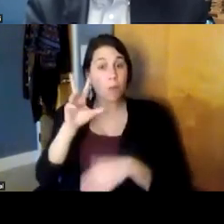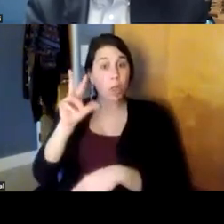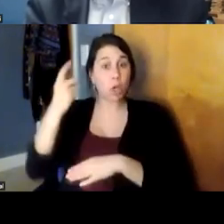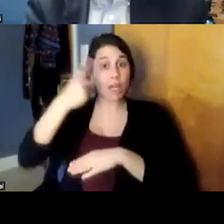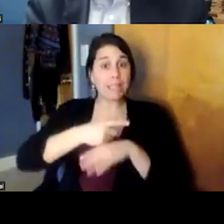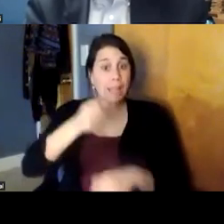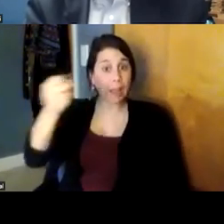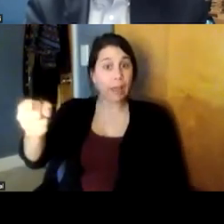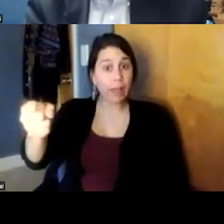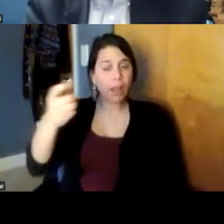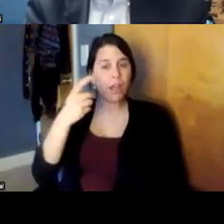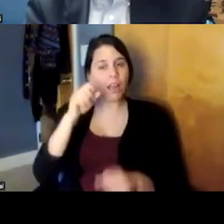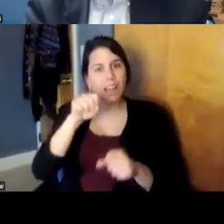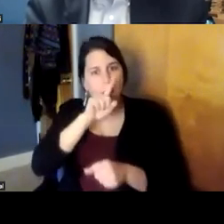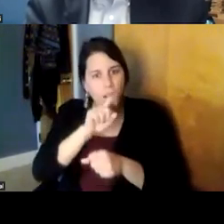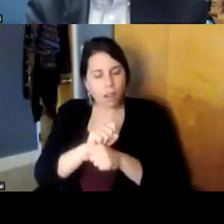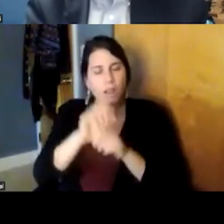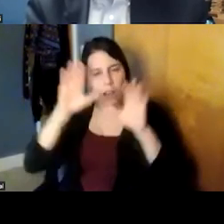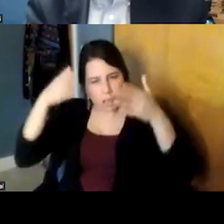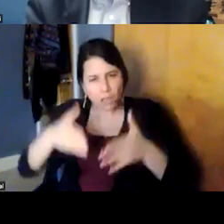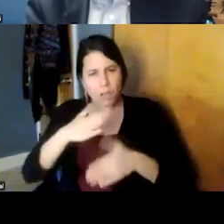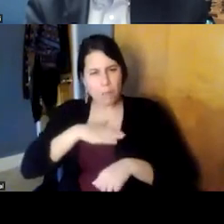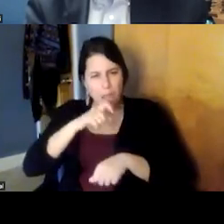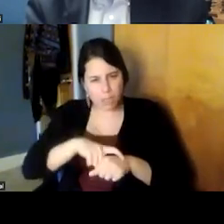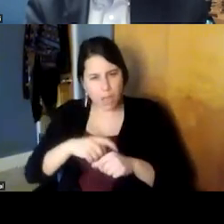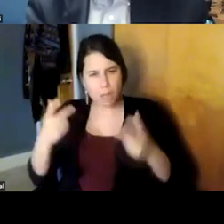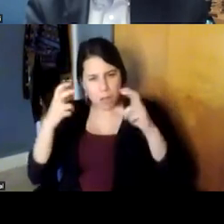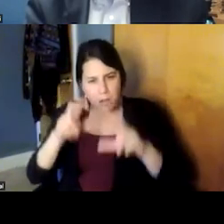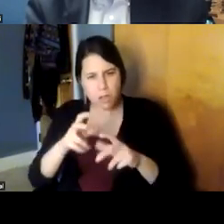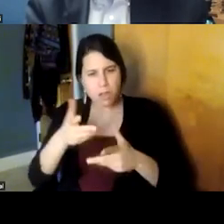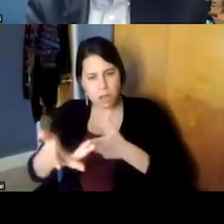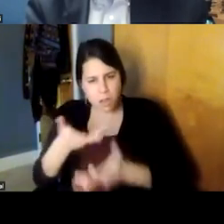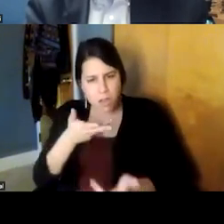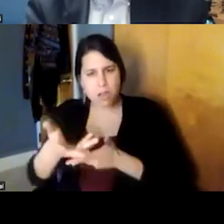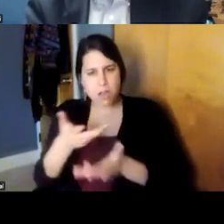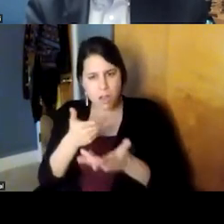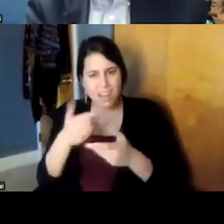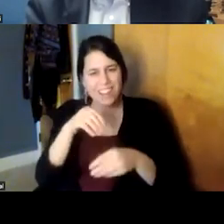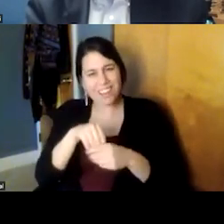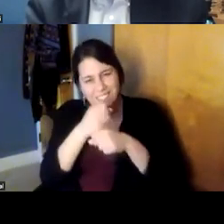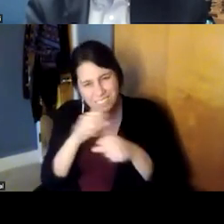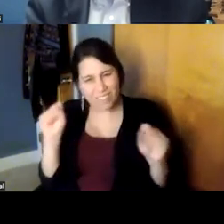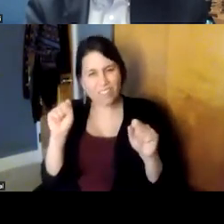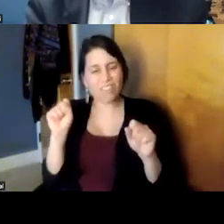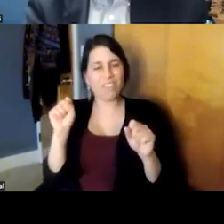actually dedicate your time to that patient doctor relationship in a safe uh space